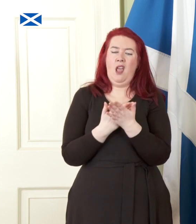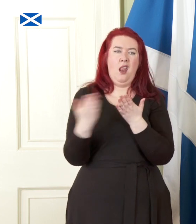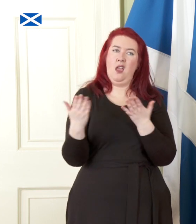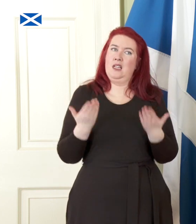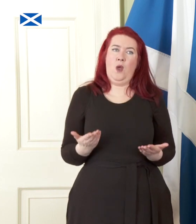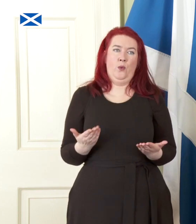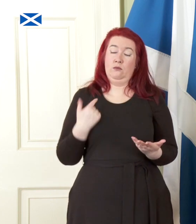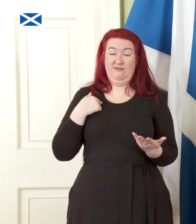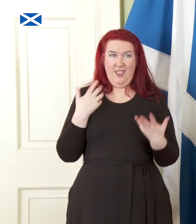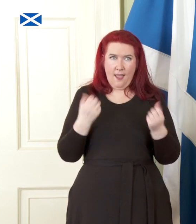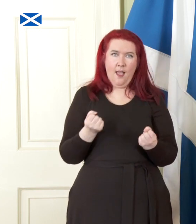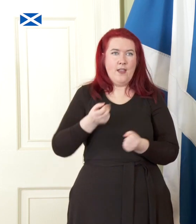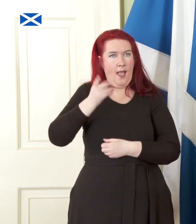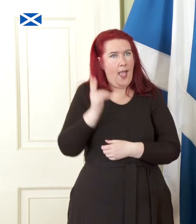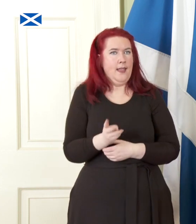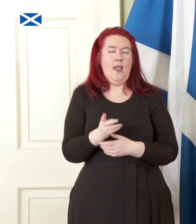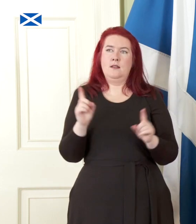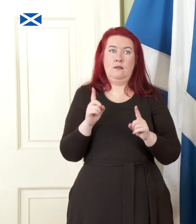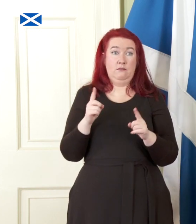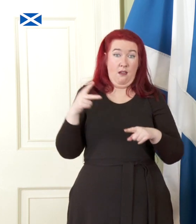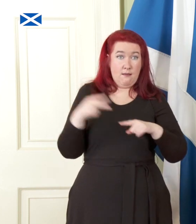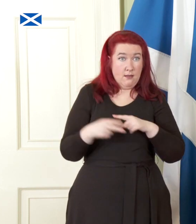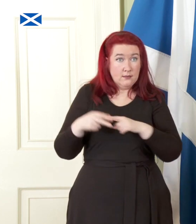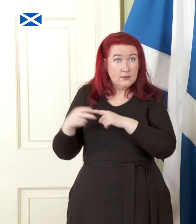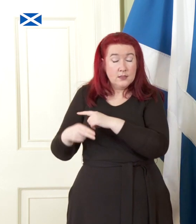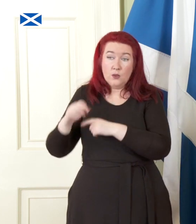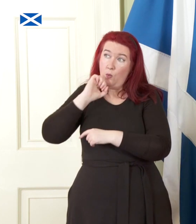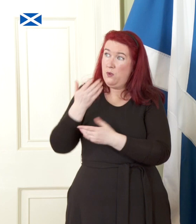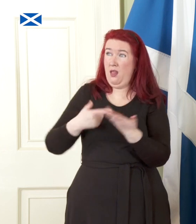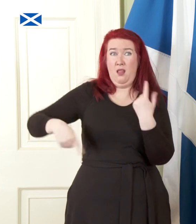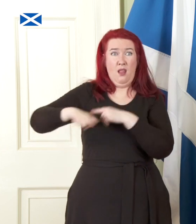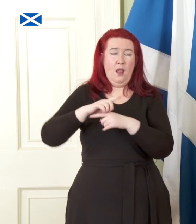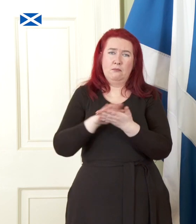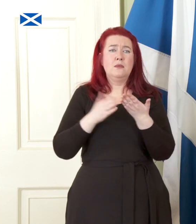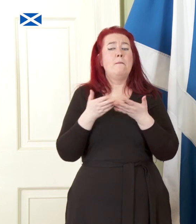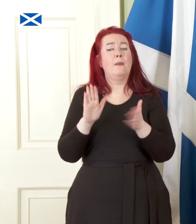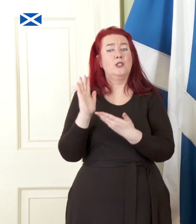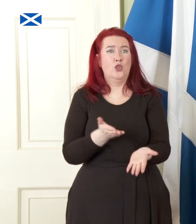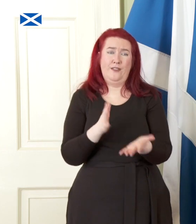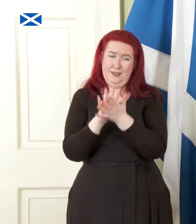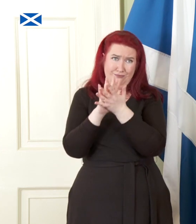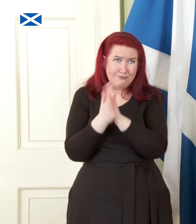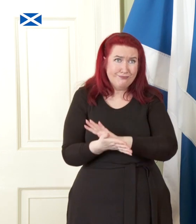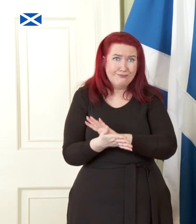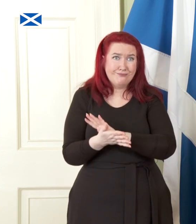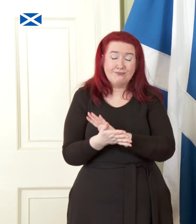now face another round of austerity cuts that will damage our public services, perhaps existentially,